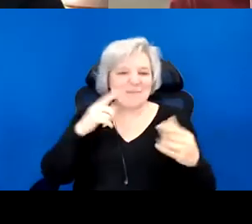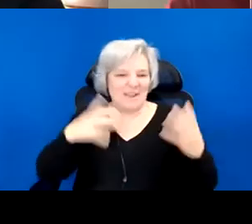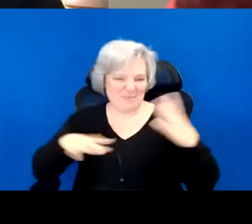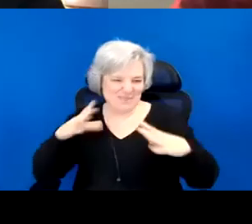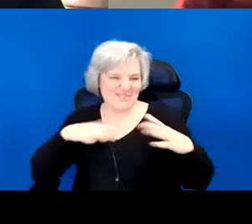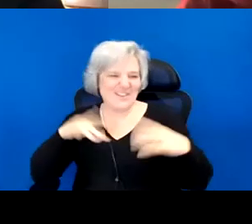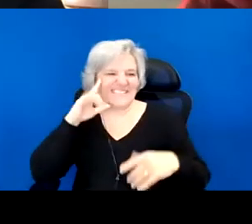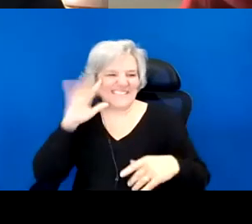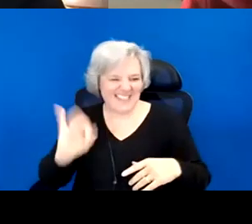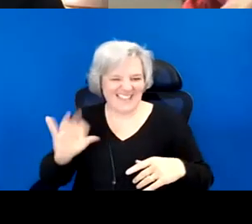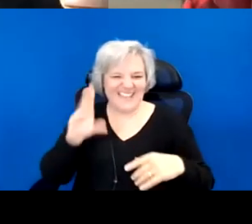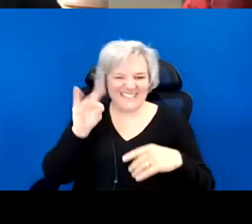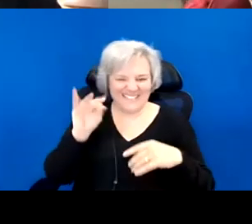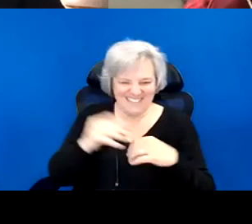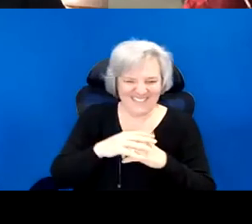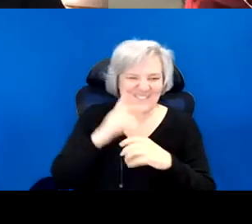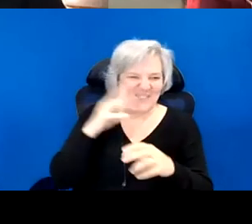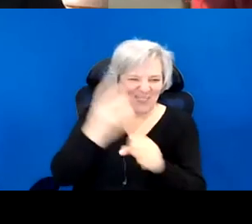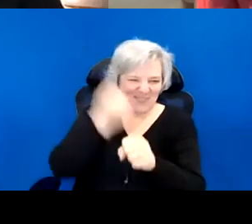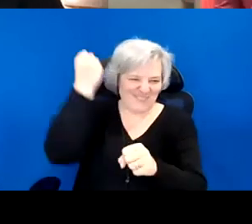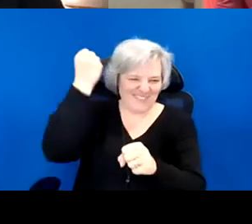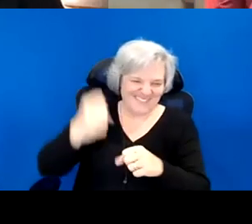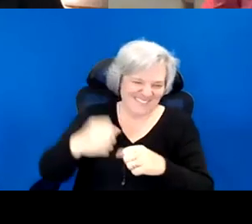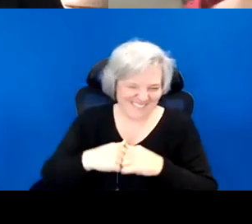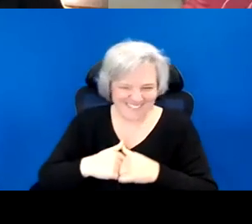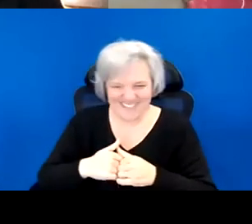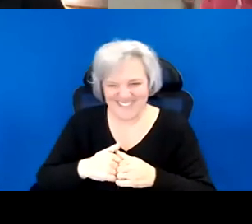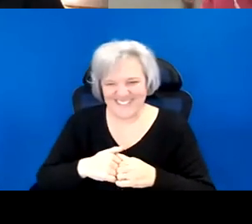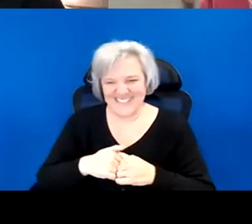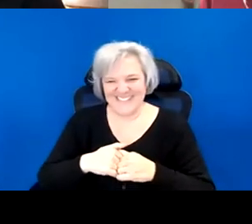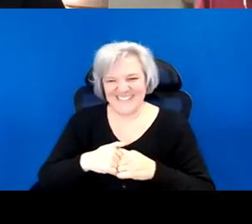For the win Natalie. >> So thank you so much everybody.